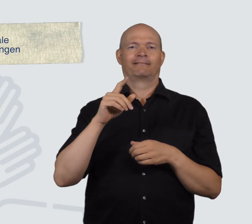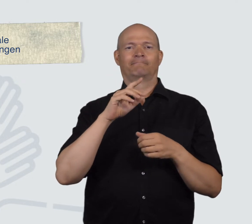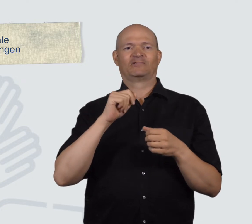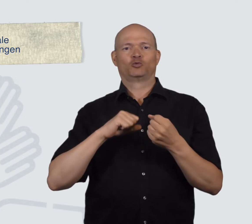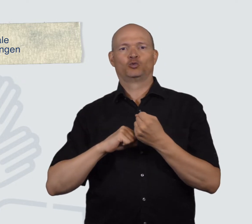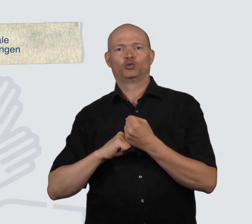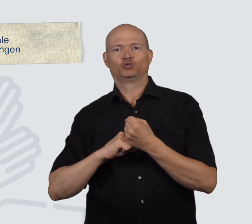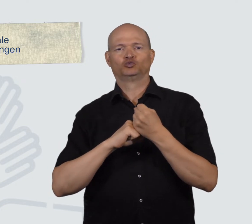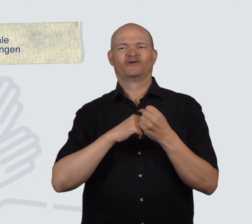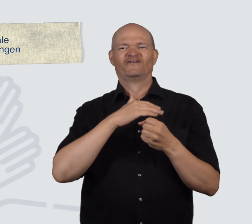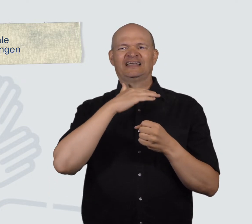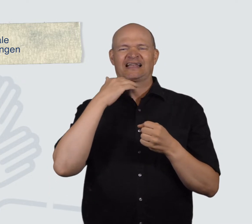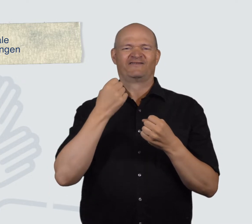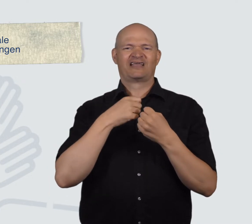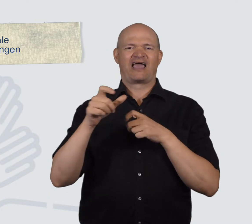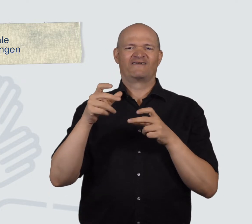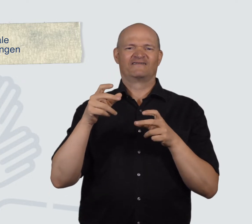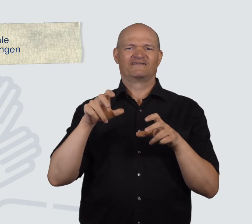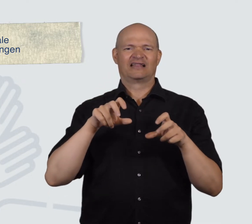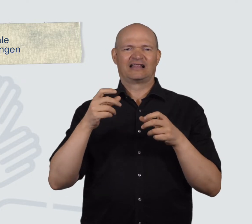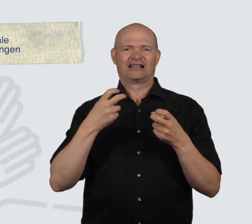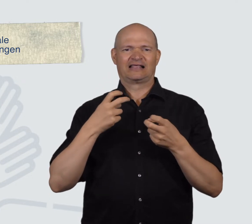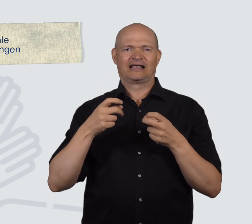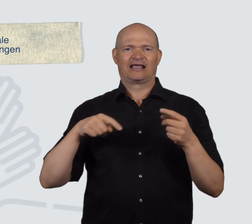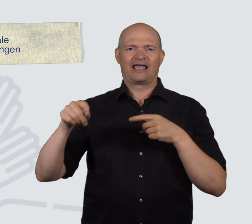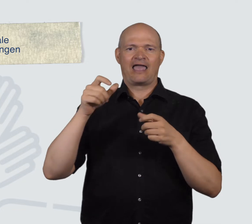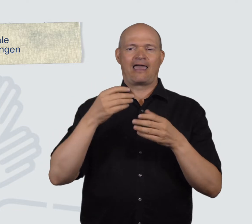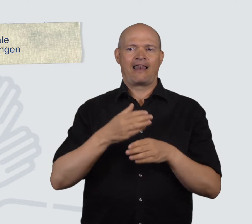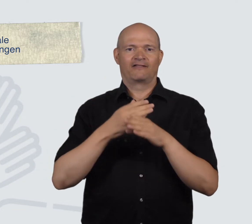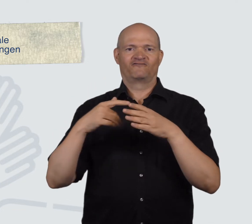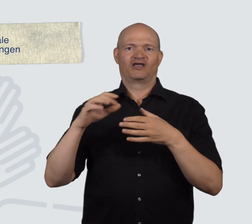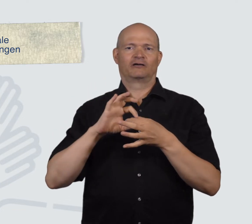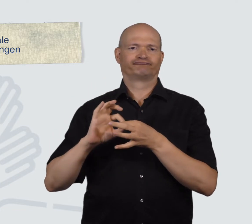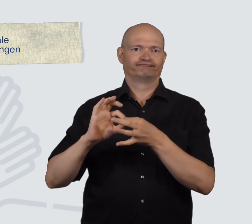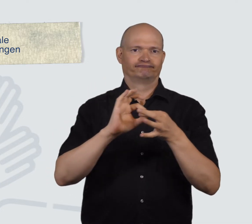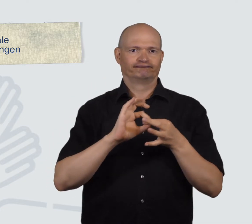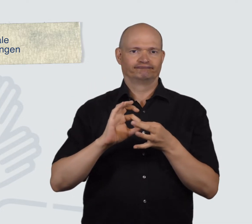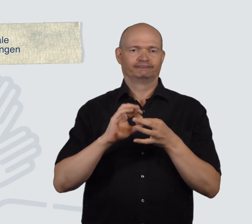with the support of many volunteers.